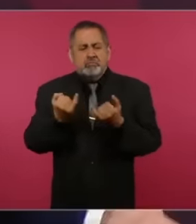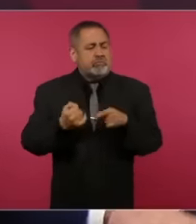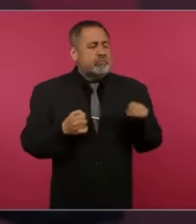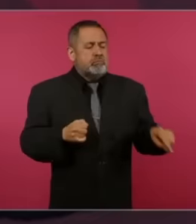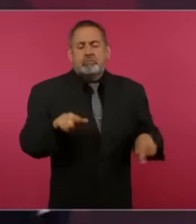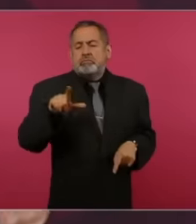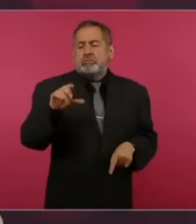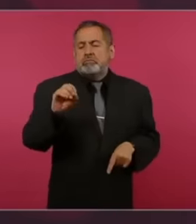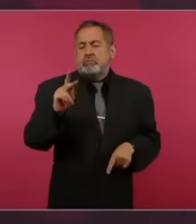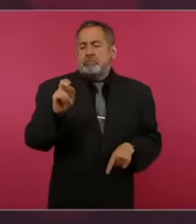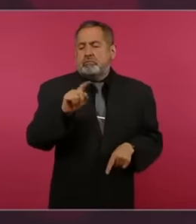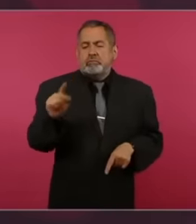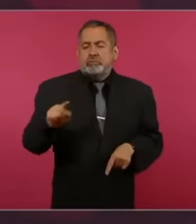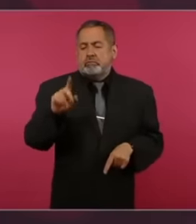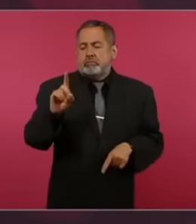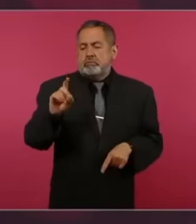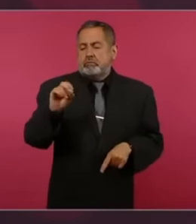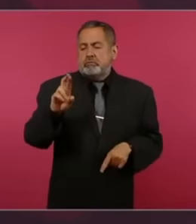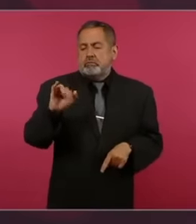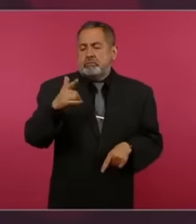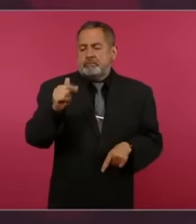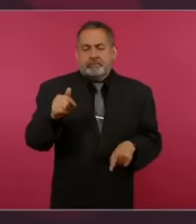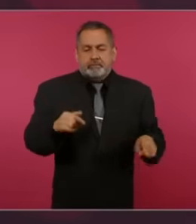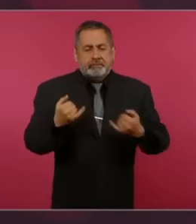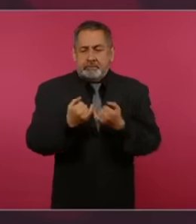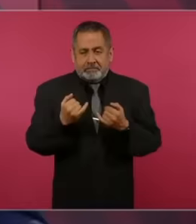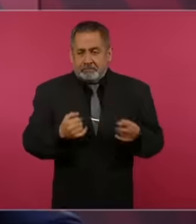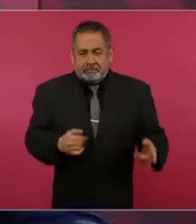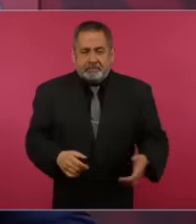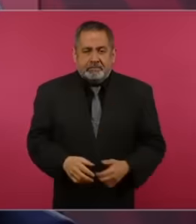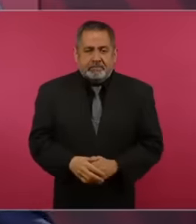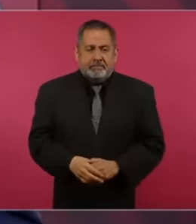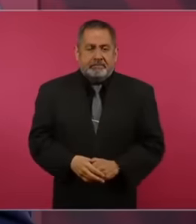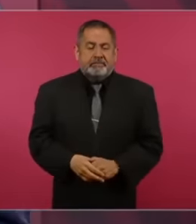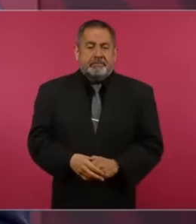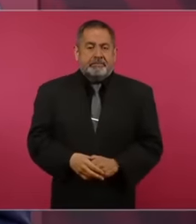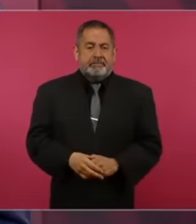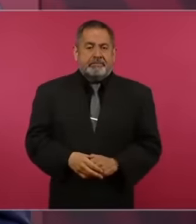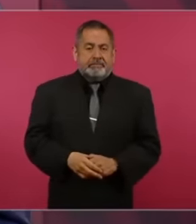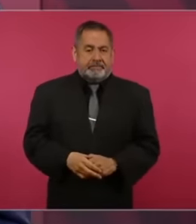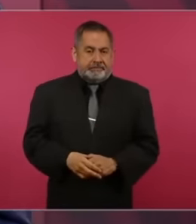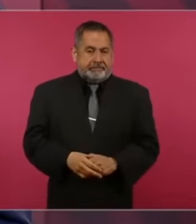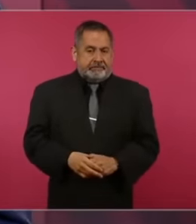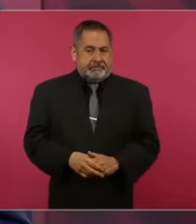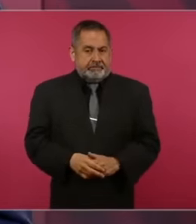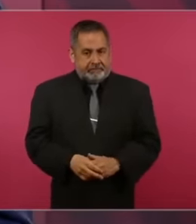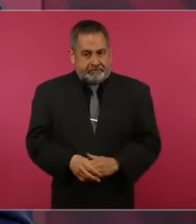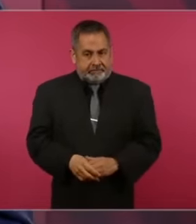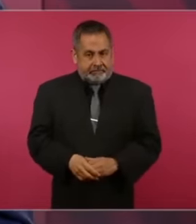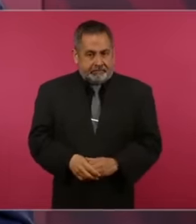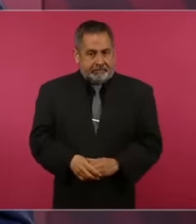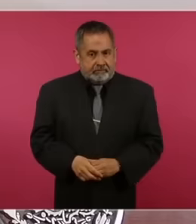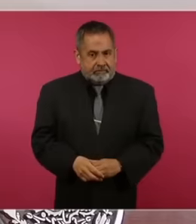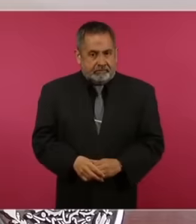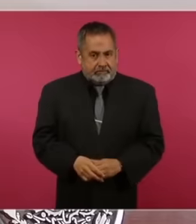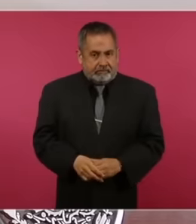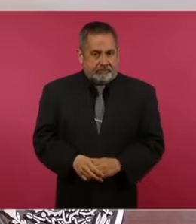dorria receives